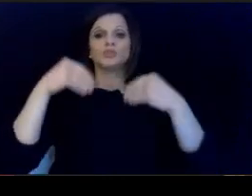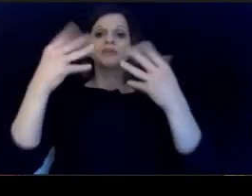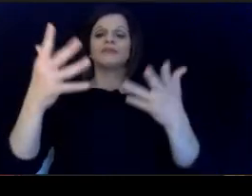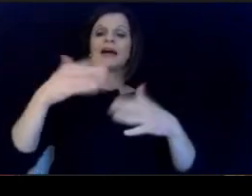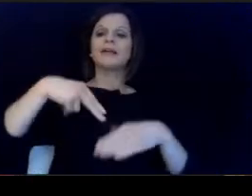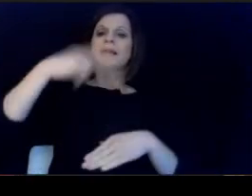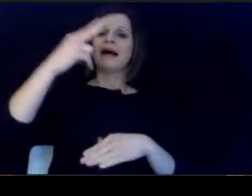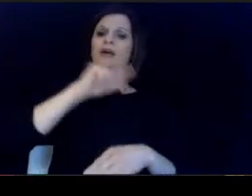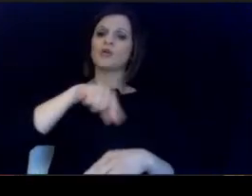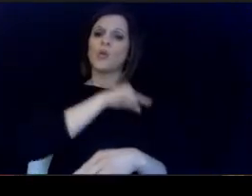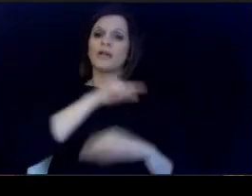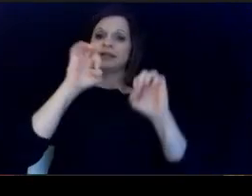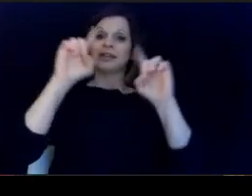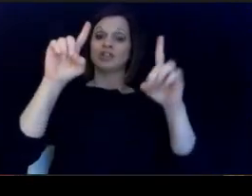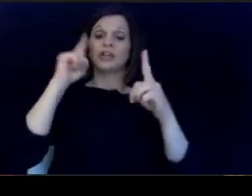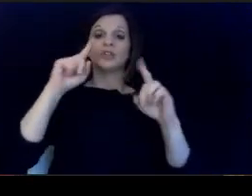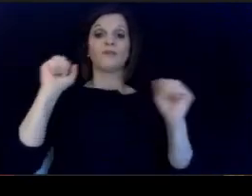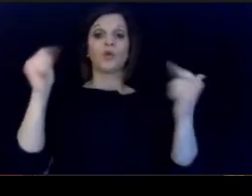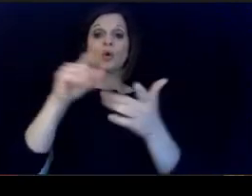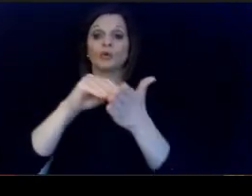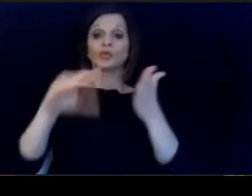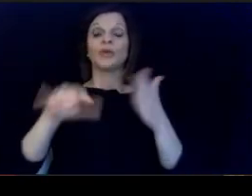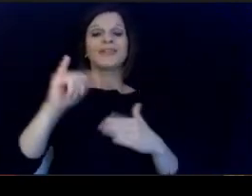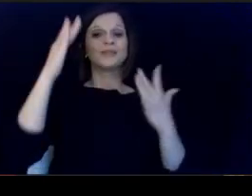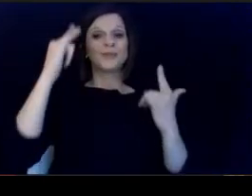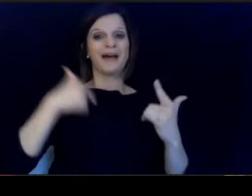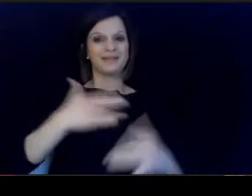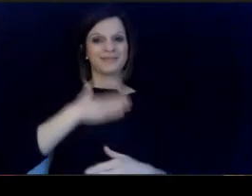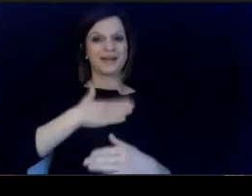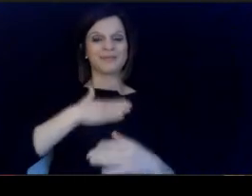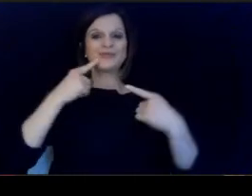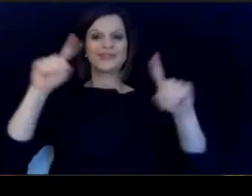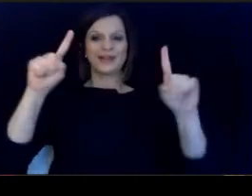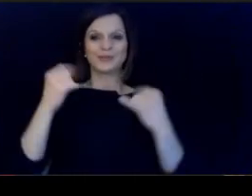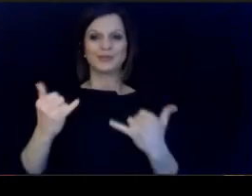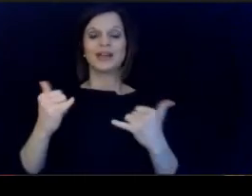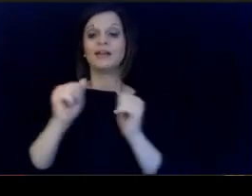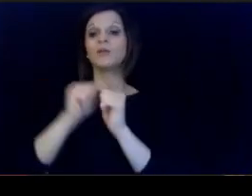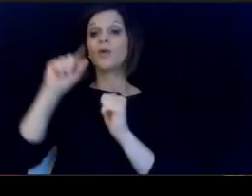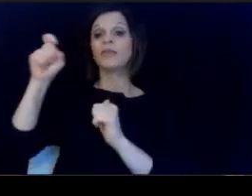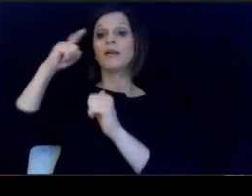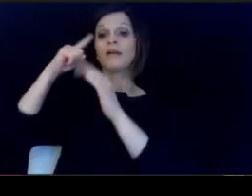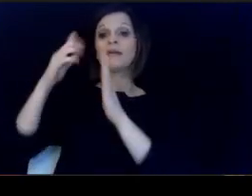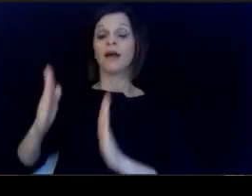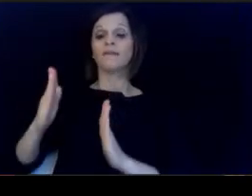Education to every student and that is why. I am happy to announce today with the governors.